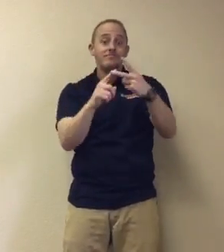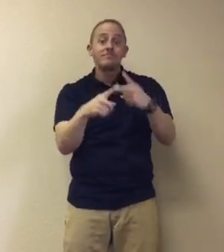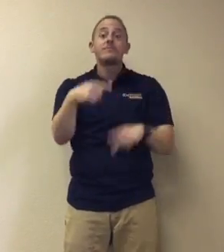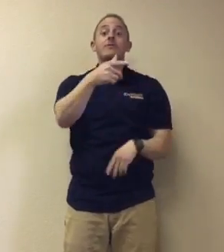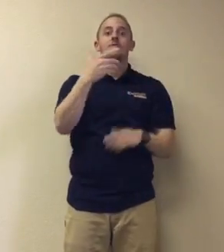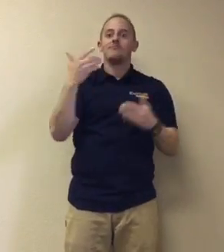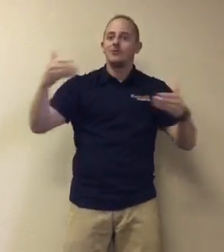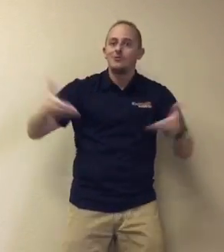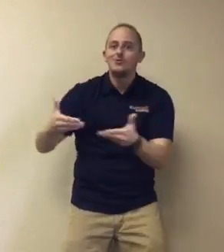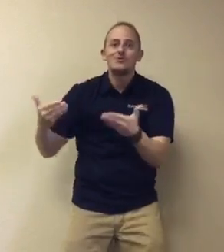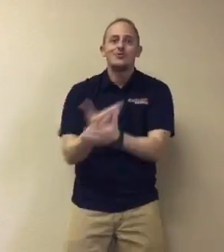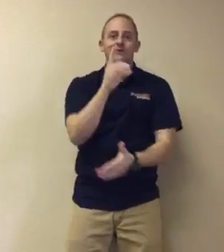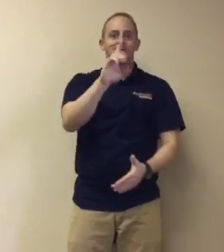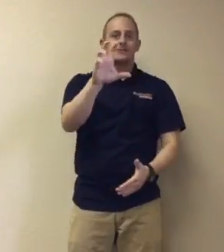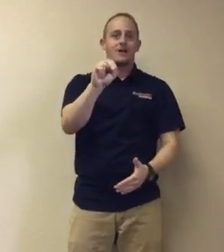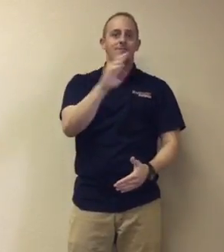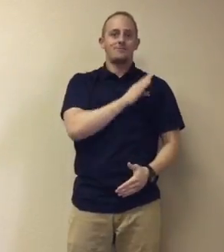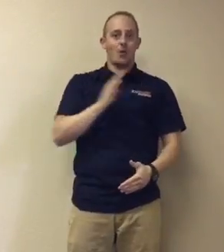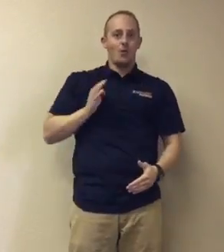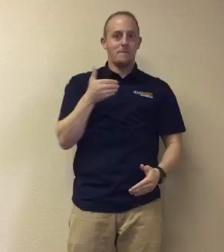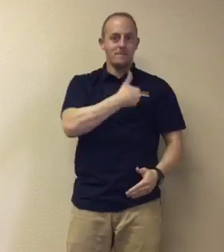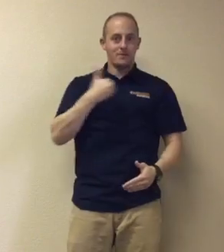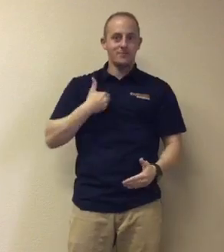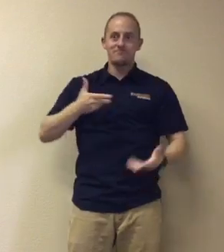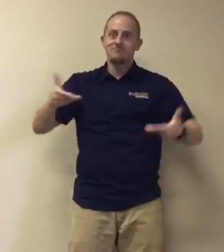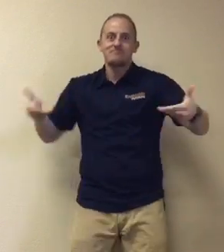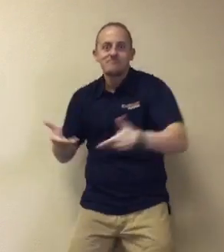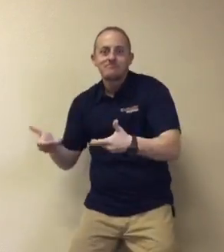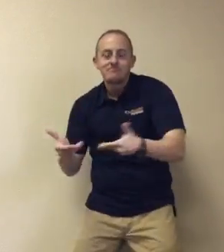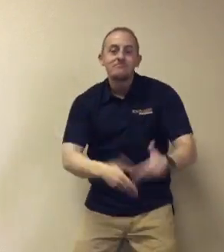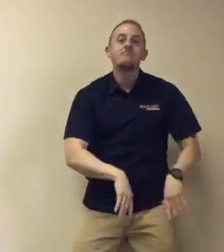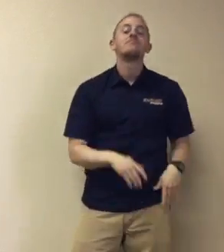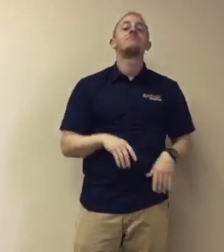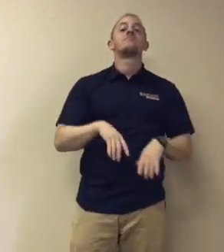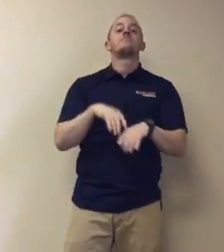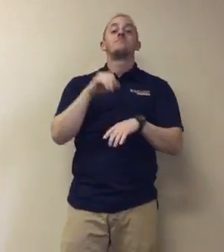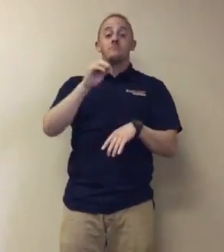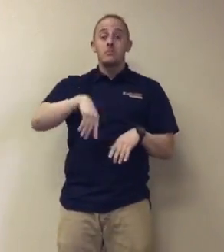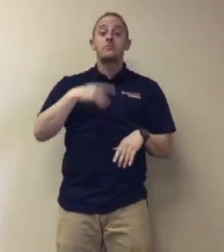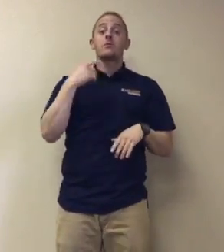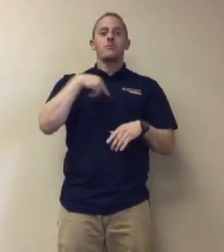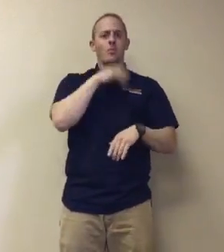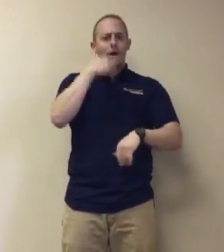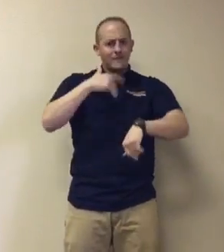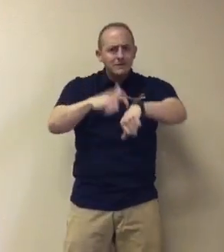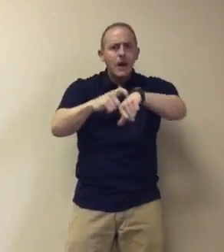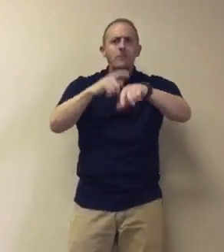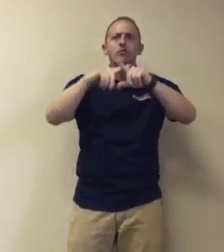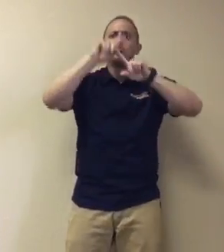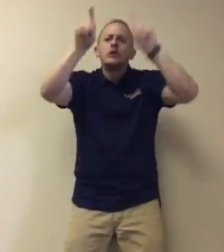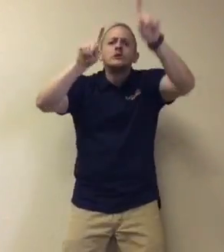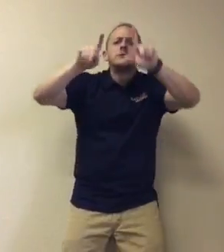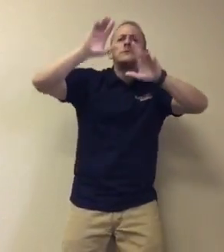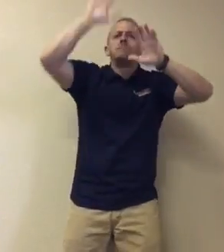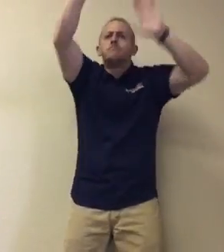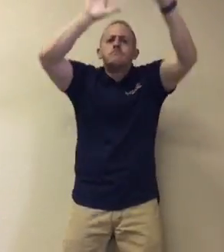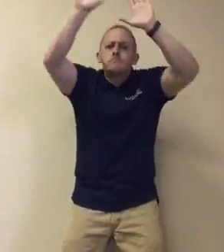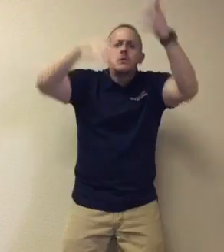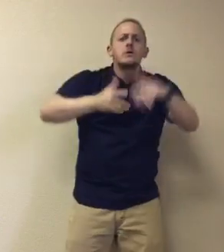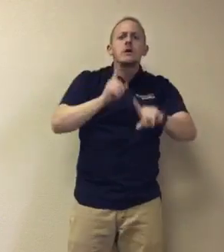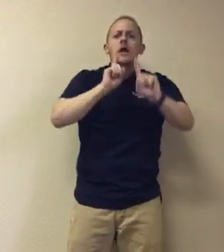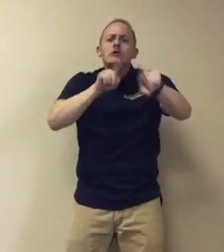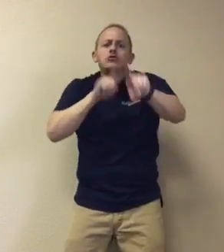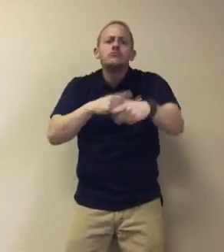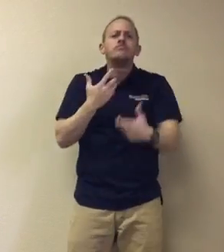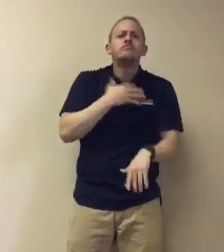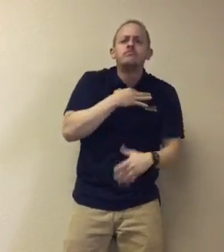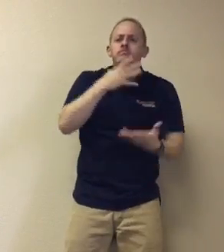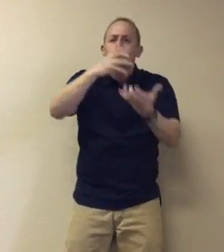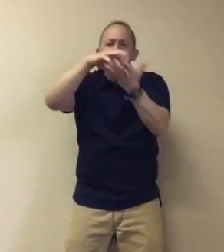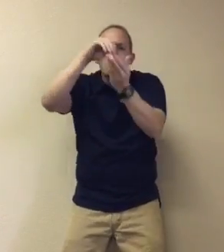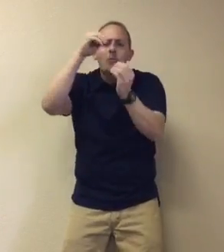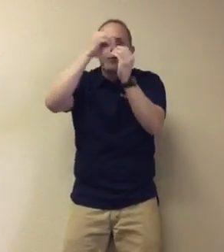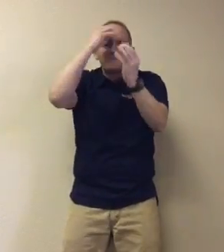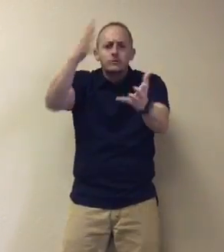introduce the new board members, have an opportunity for question and answers, and finally to learn more information.